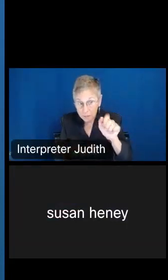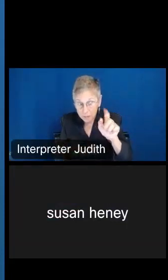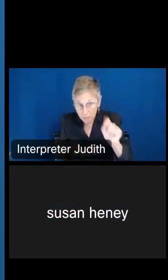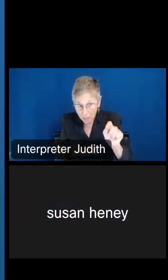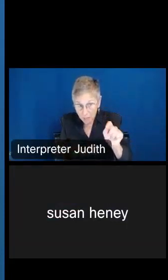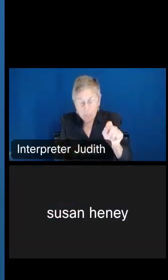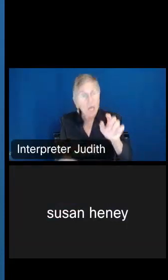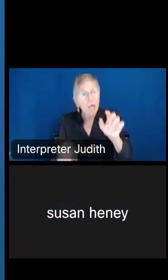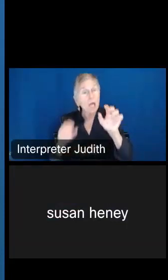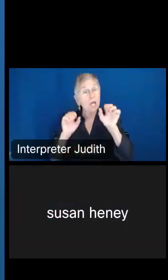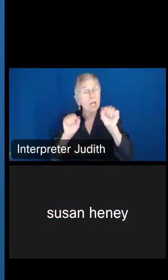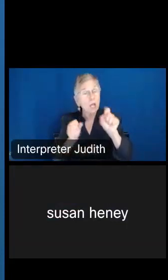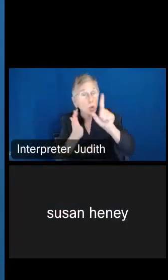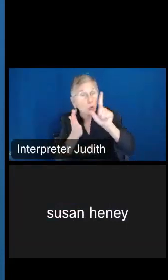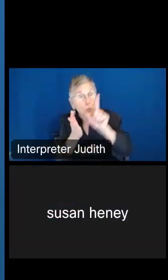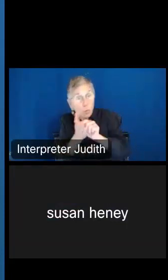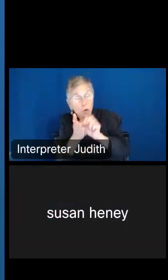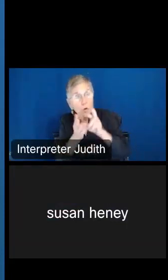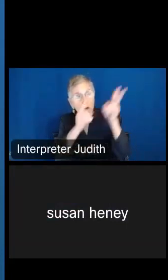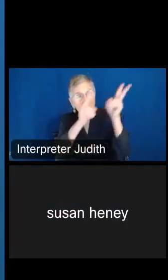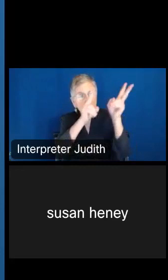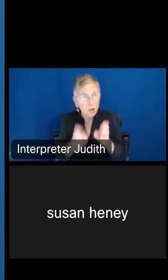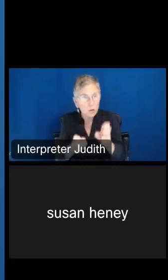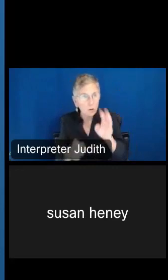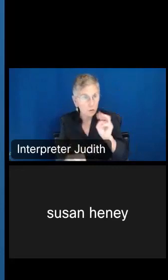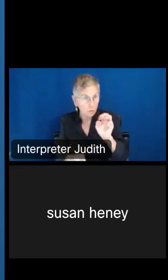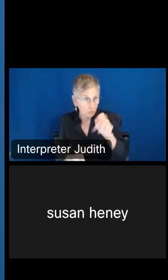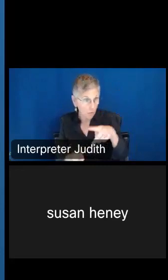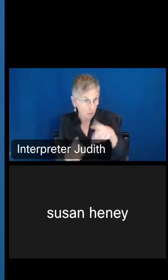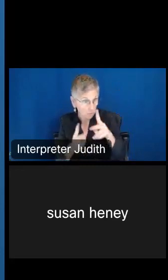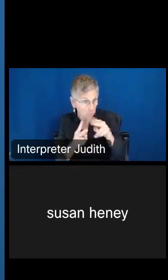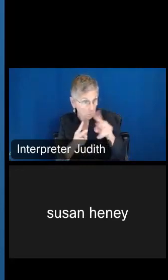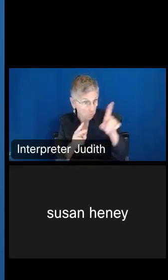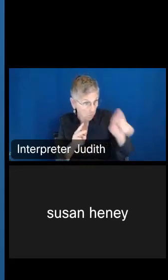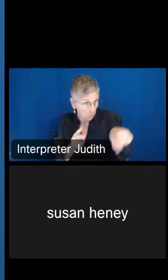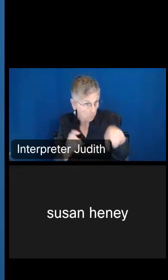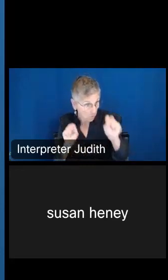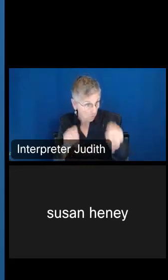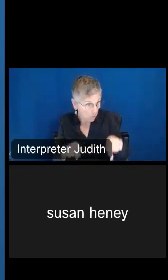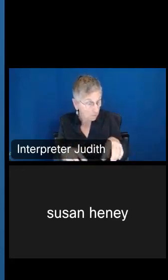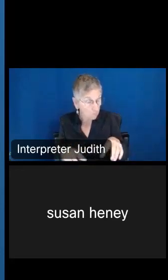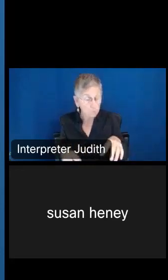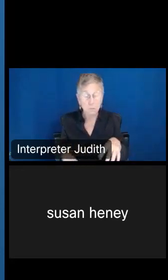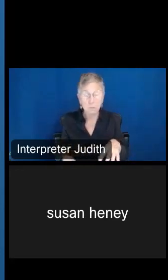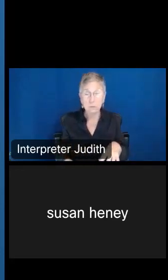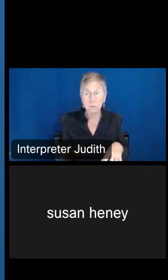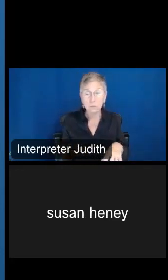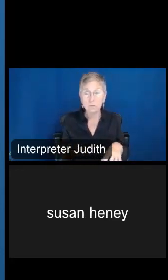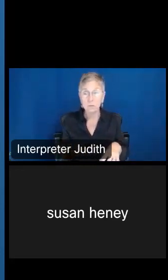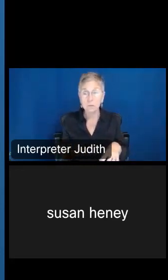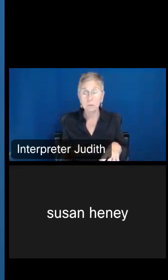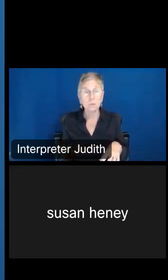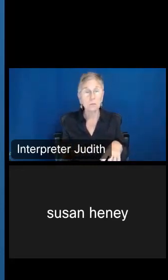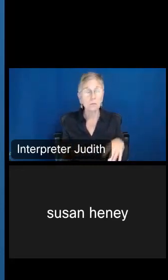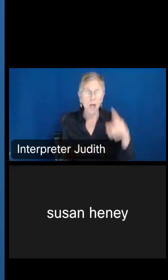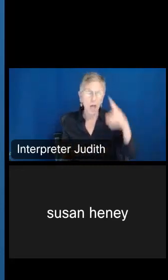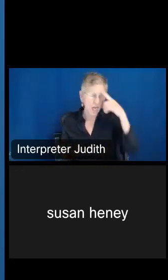a way to print or download a map? I believe they must be referring to MDAT. Kira O'Bradovich: Okay. So, mm-hm. Stacie Cochran-McNeal: But I -- those just